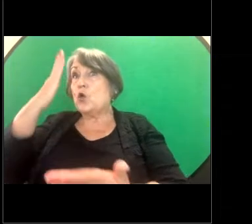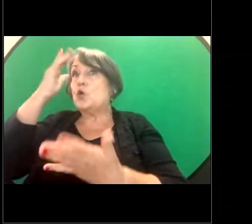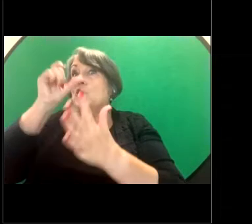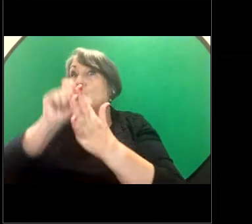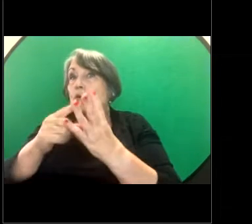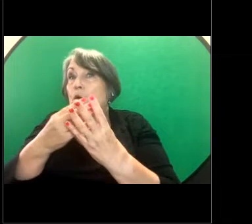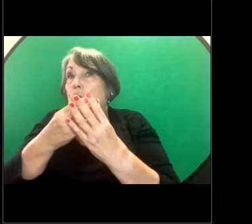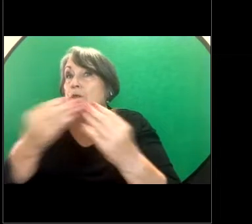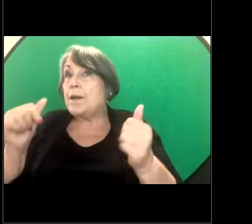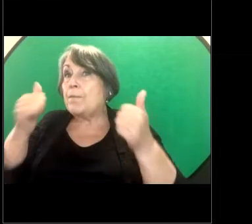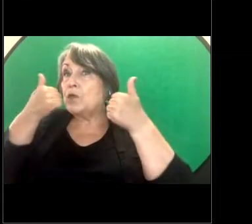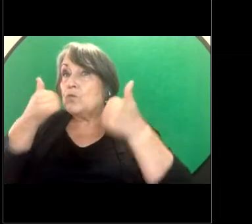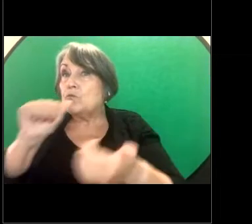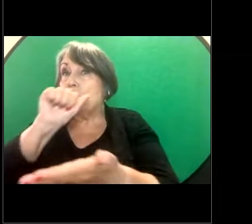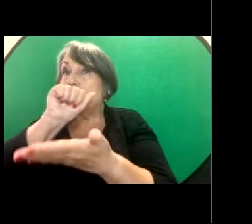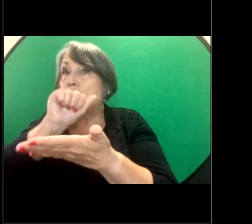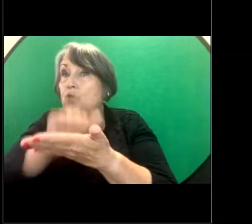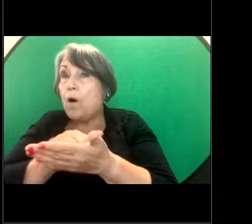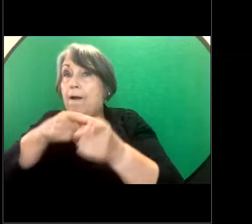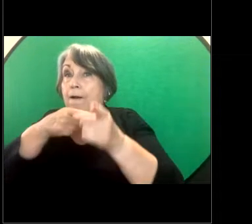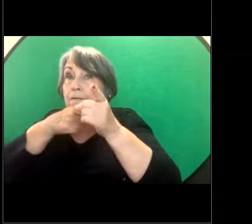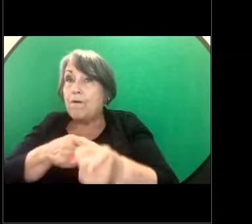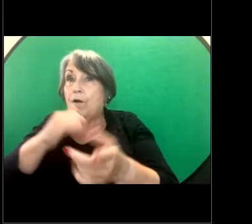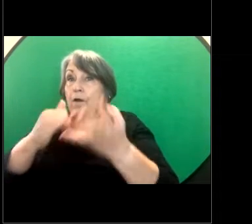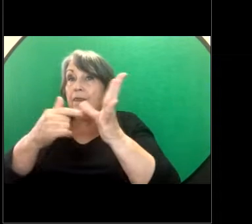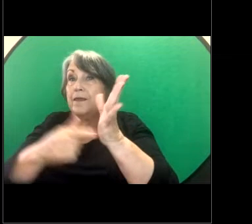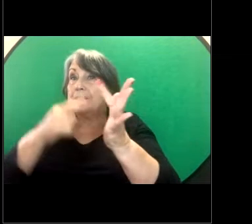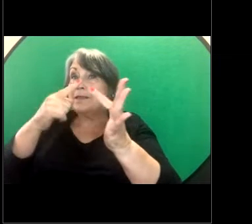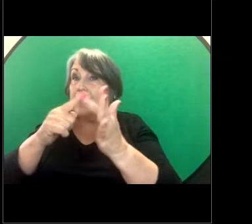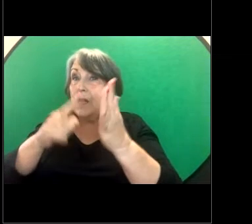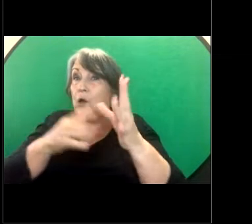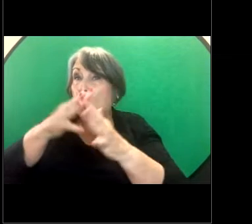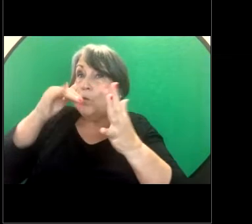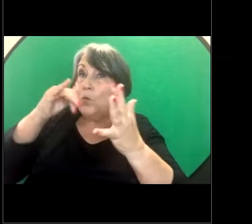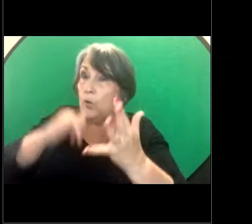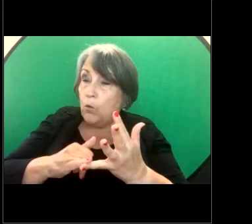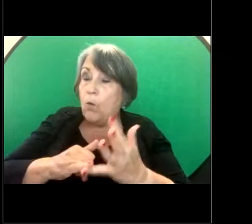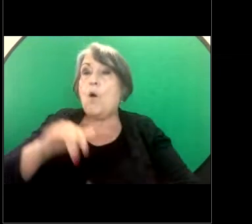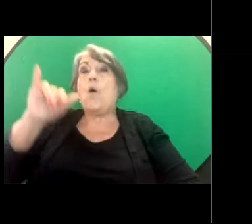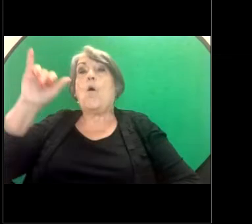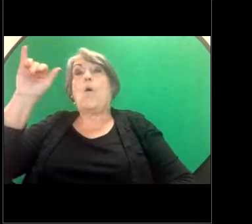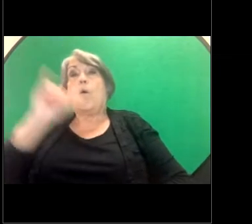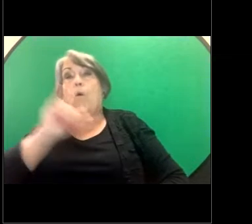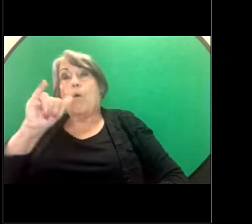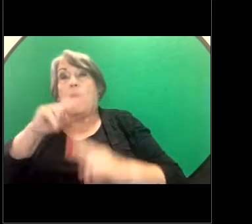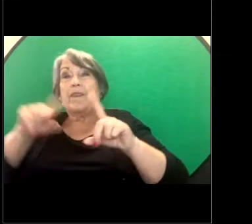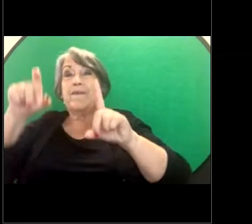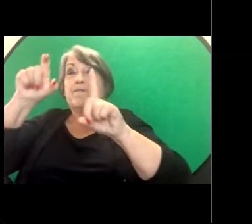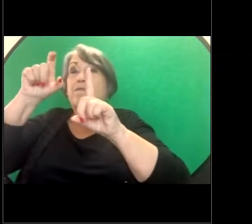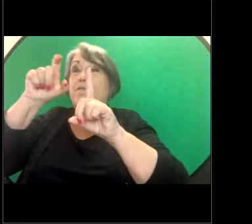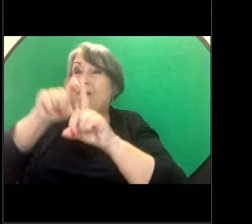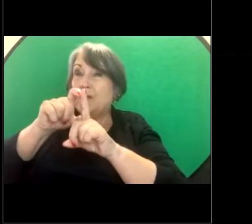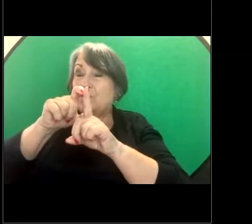within the state jurisdiction or within the Federal took all reasonable steps